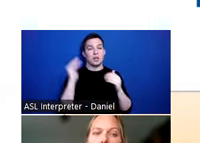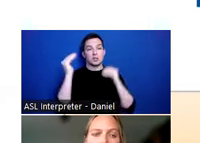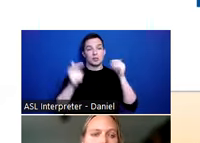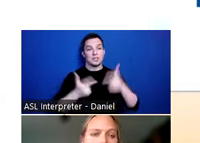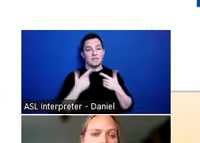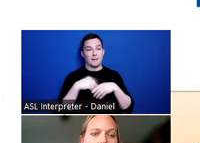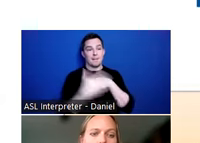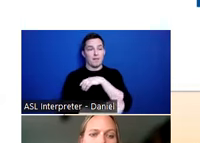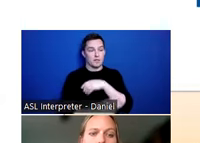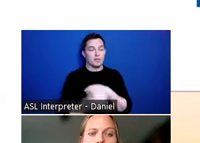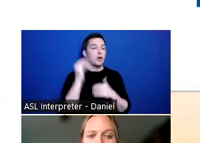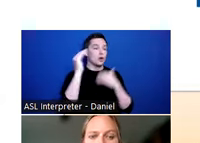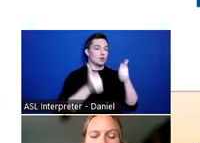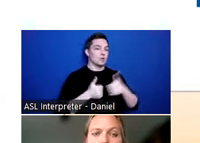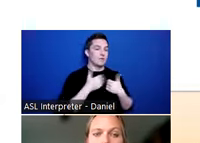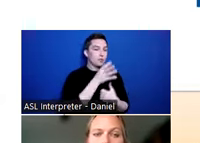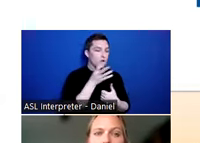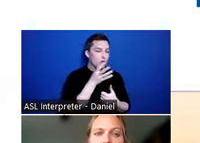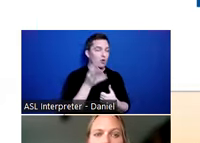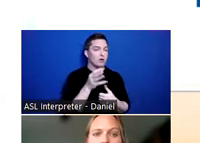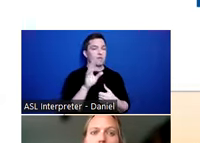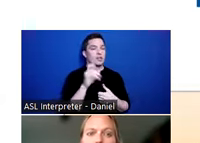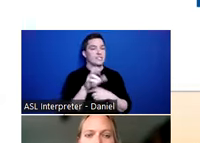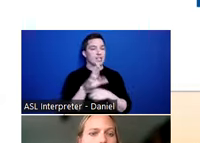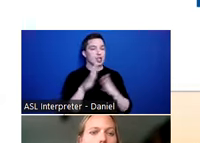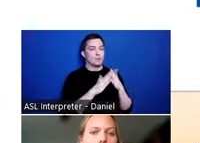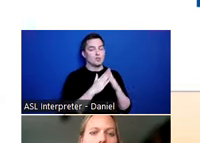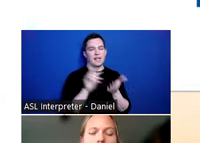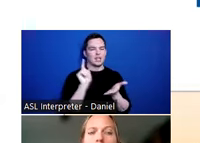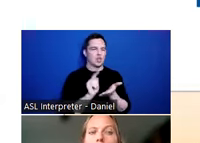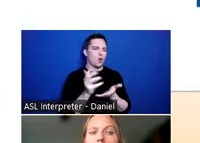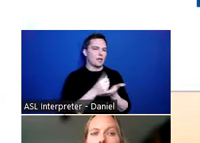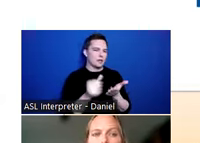also adults living in rural and frontier communities - especially lower income areas,